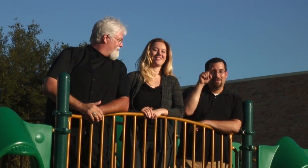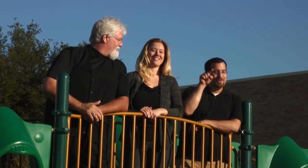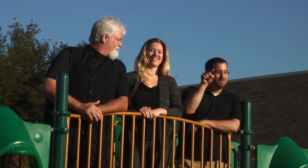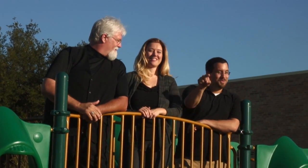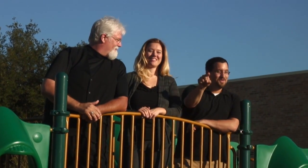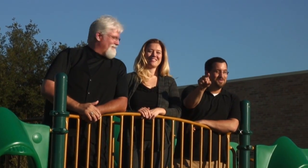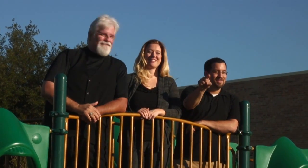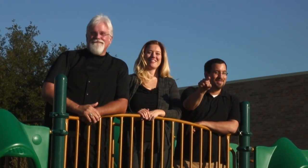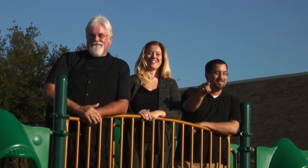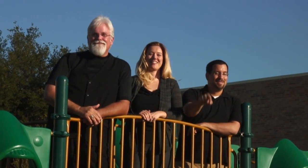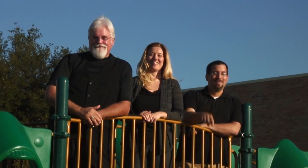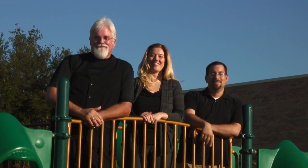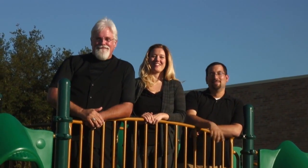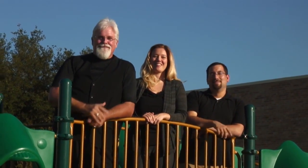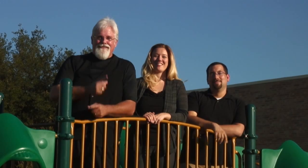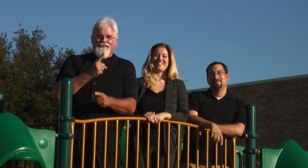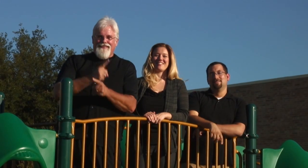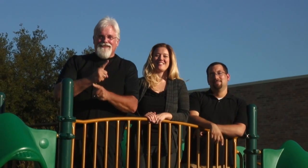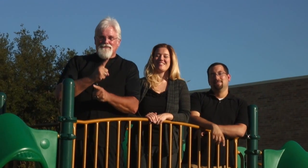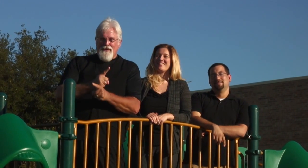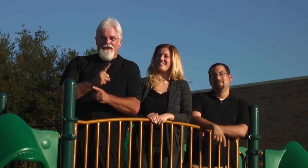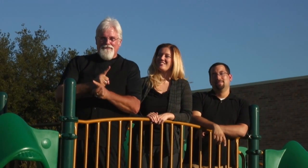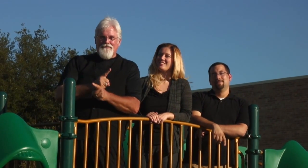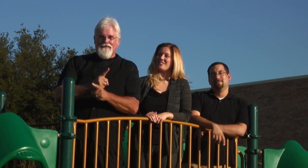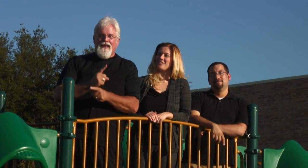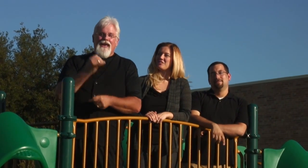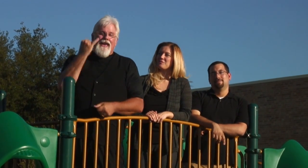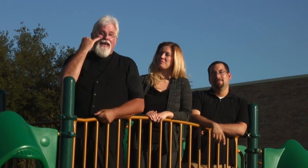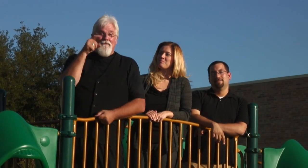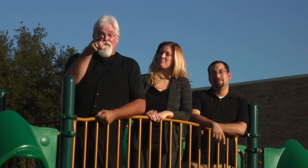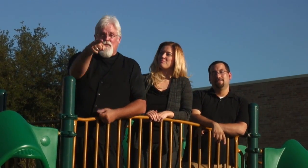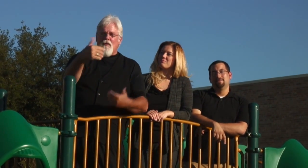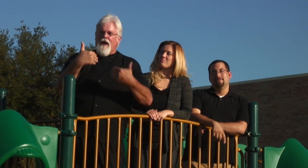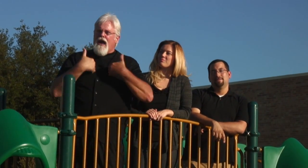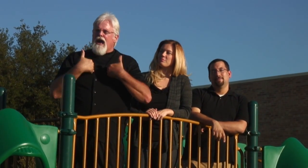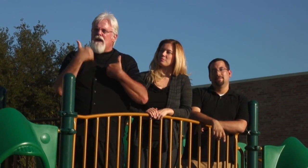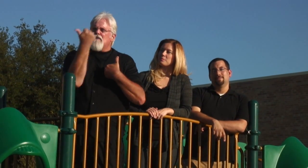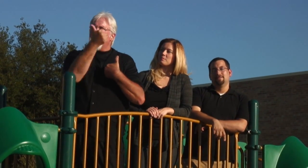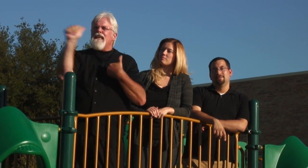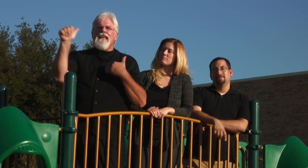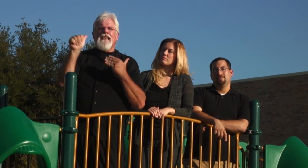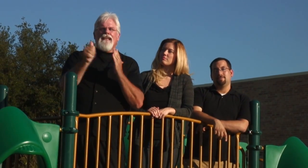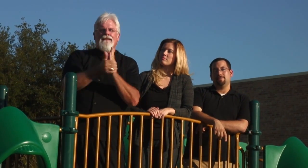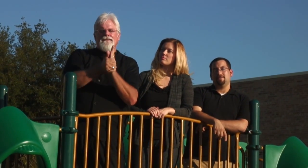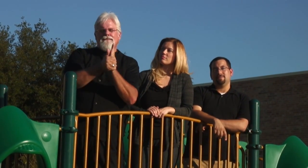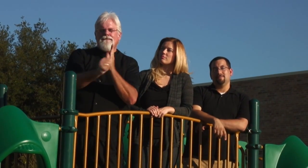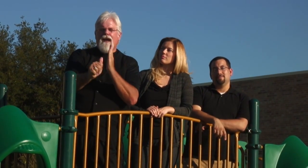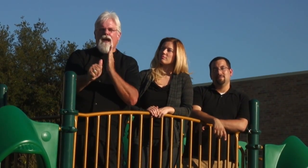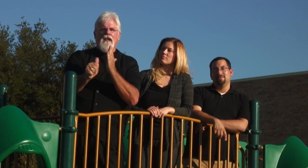Ryan: you. Mark: That's right, if you have any kind of